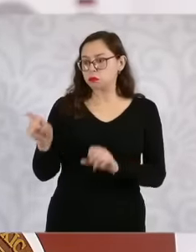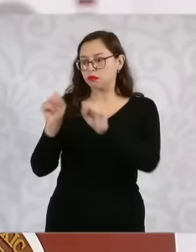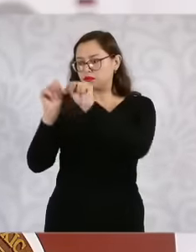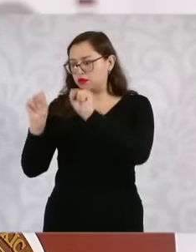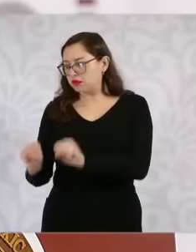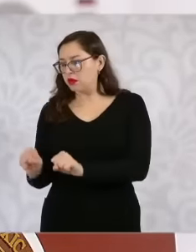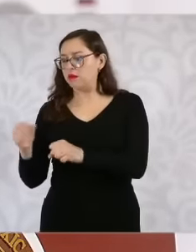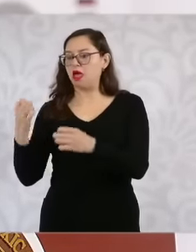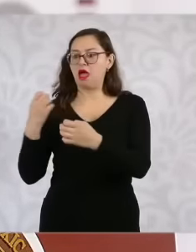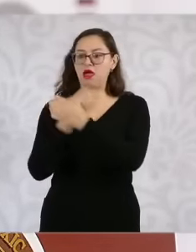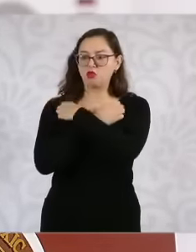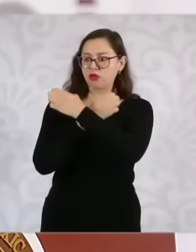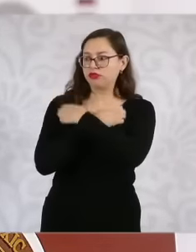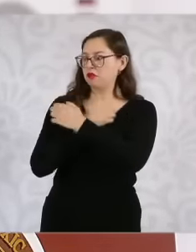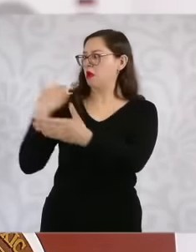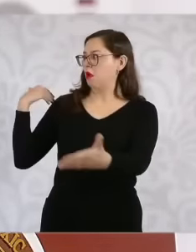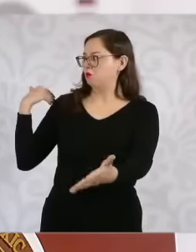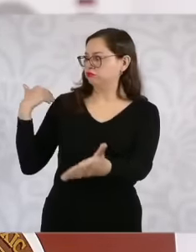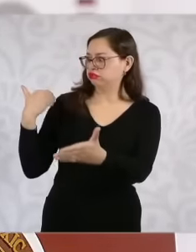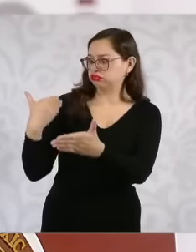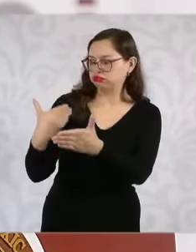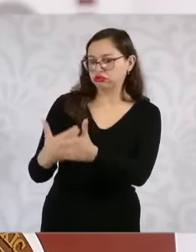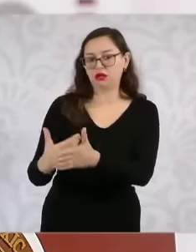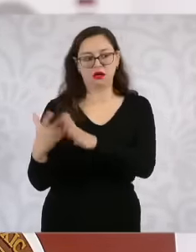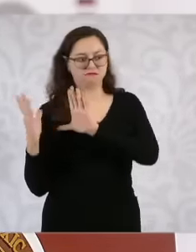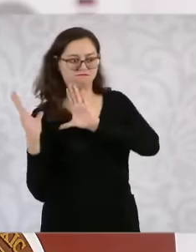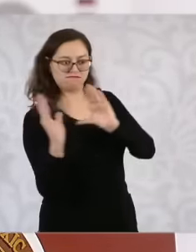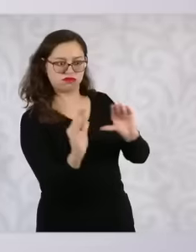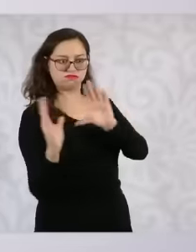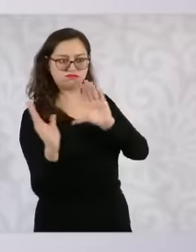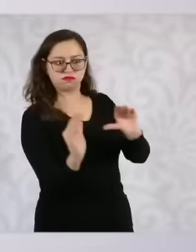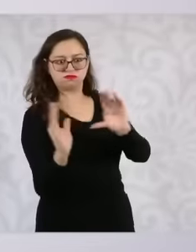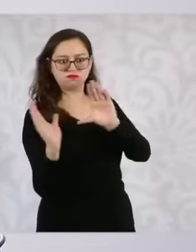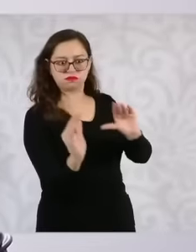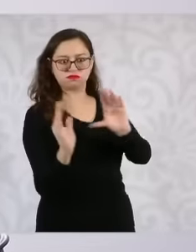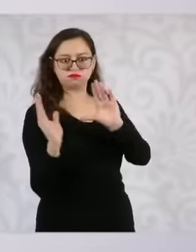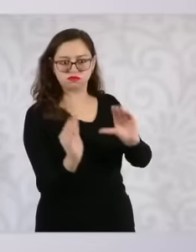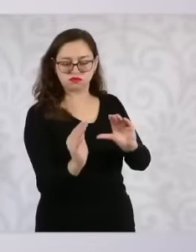that can provide to the national guard with the 40 stations it has, there are hundreds of communities in